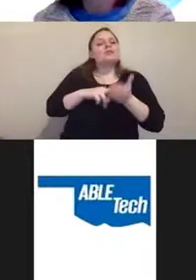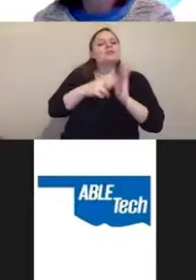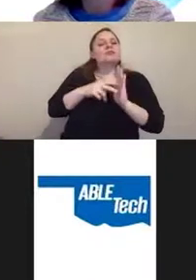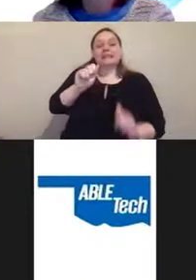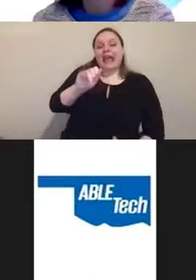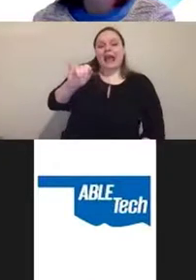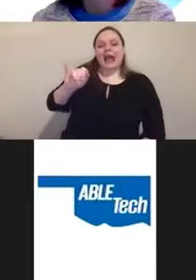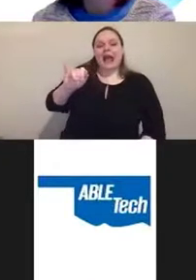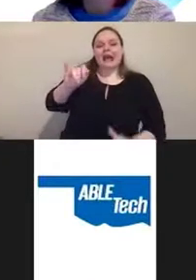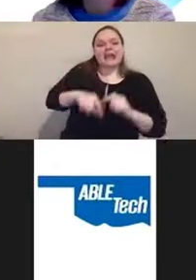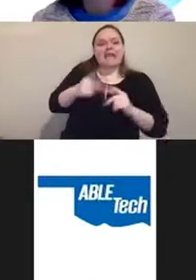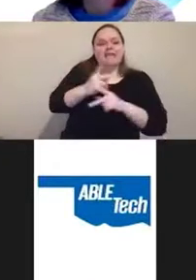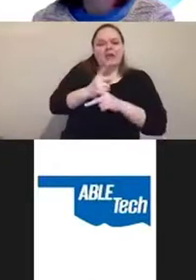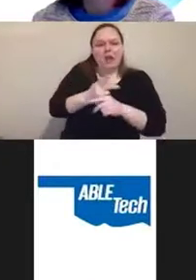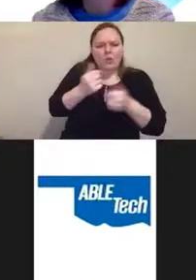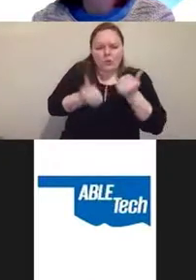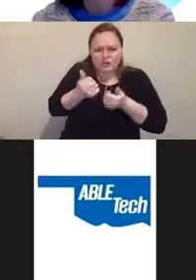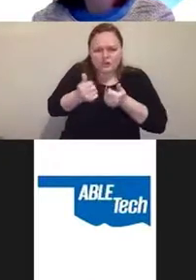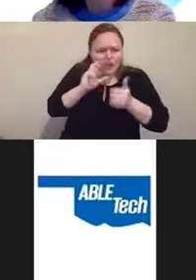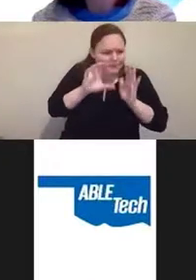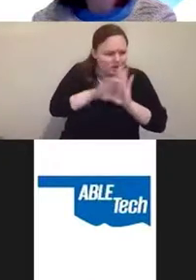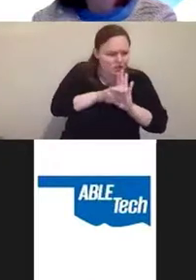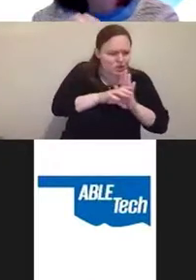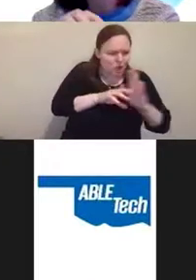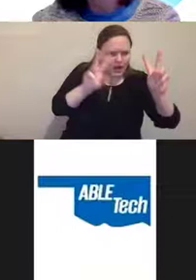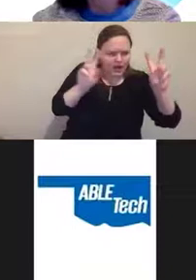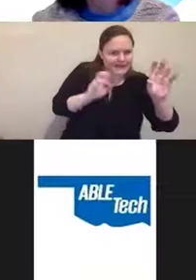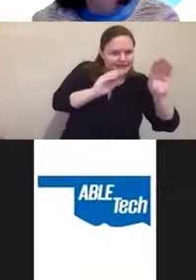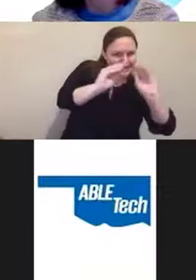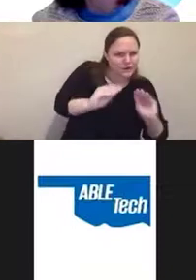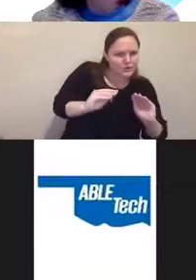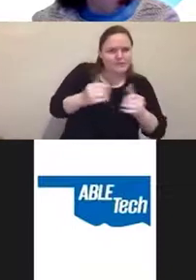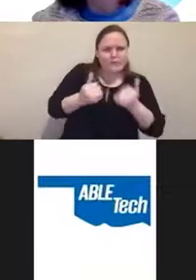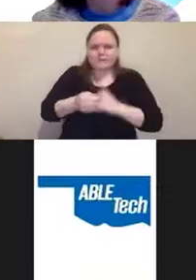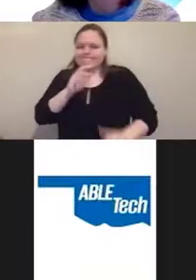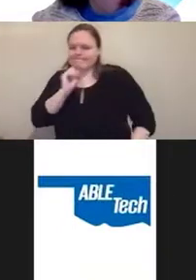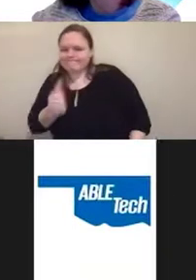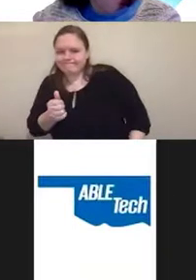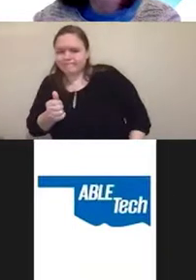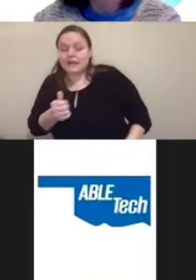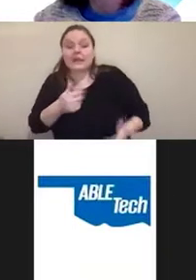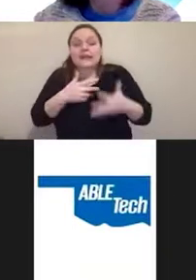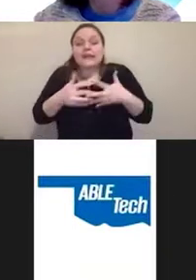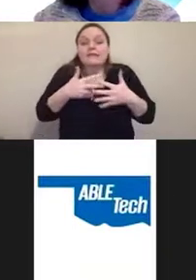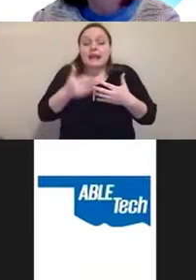decorative and what pictures are not. So even if the overlay could generate